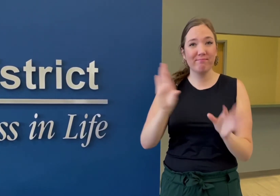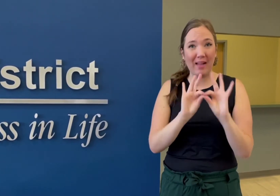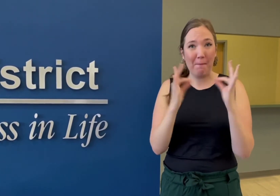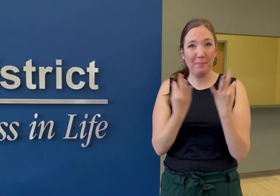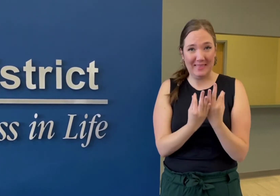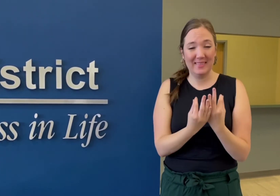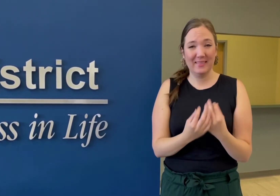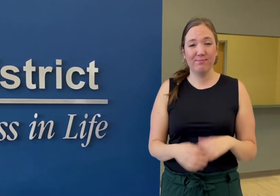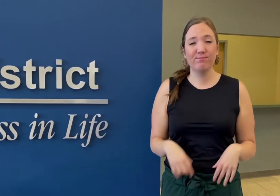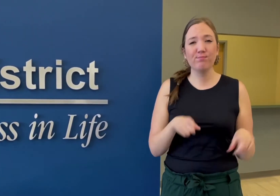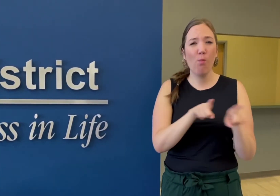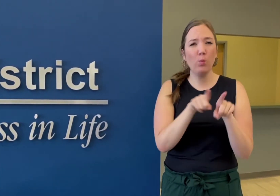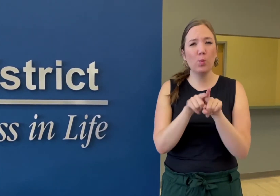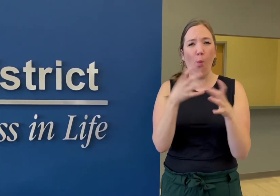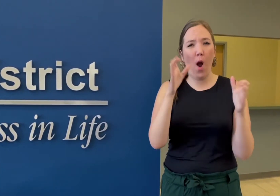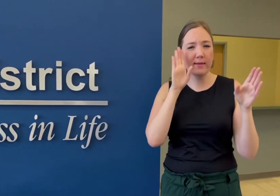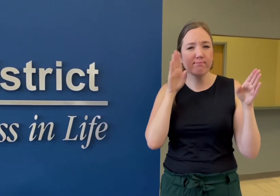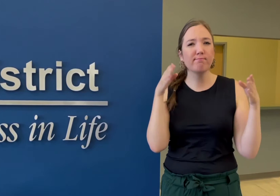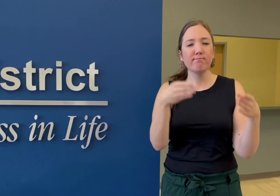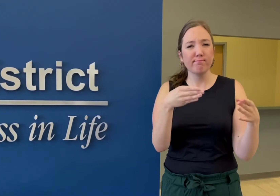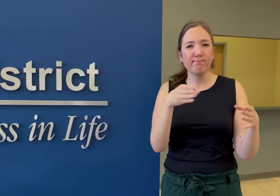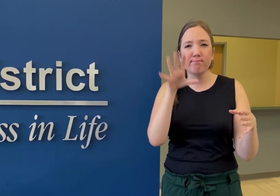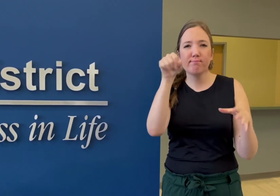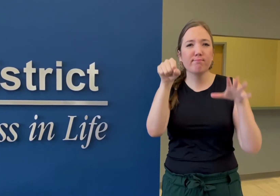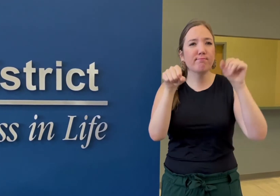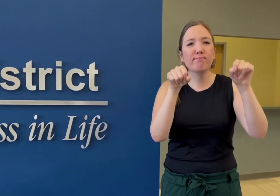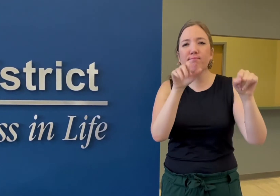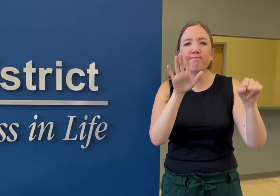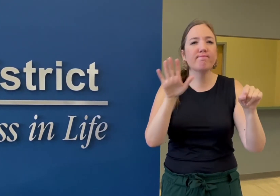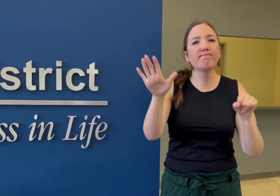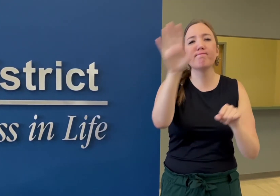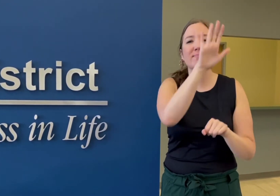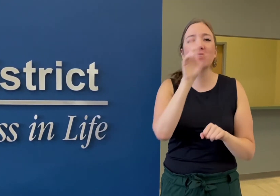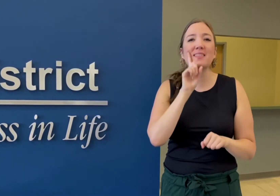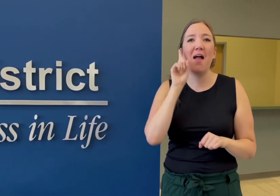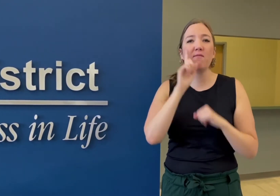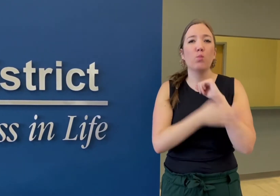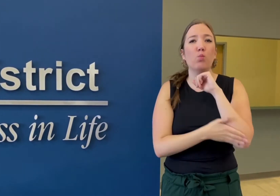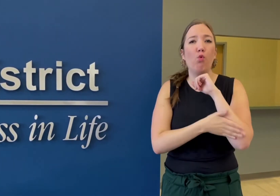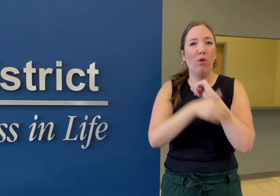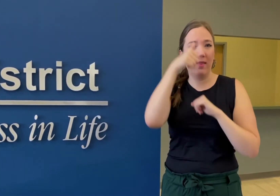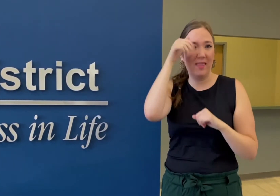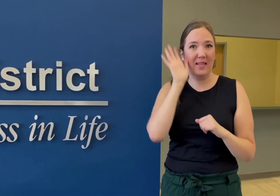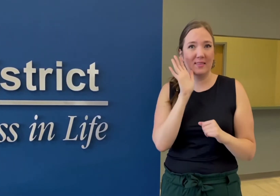as well as expanding our reach to support Deaf students in rural areas throughout the state.